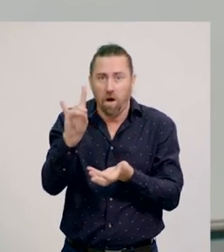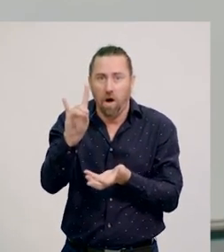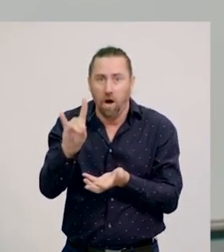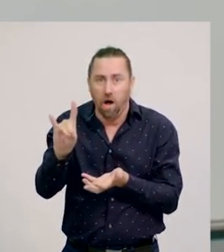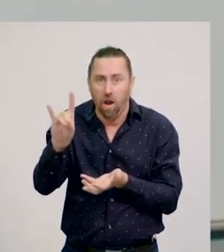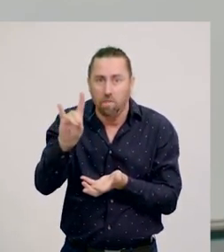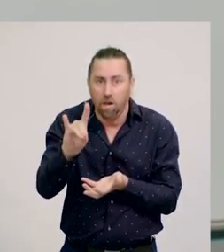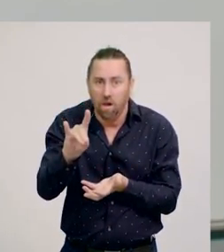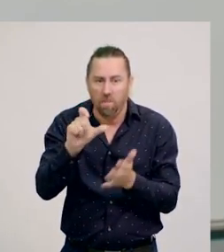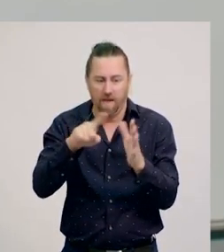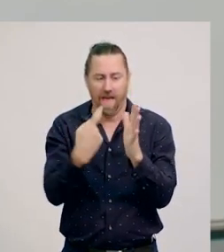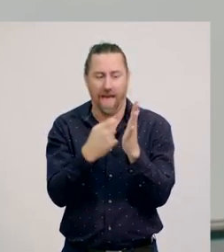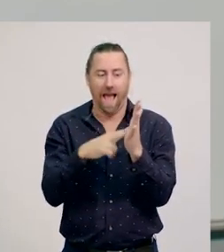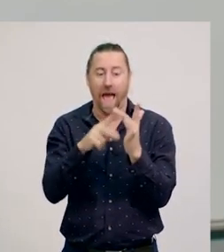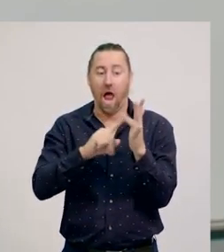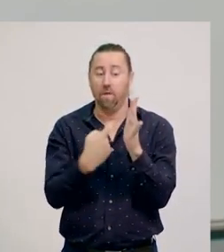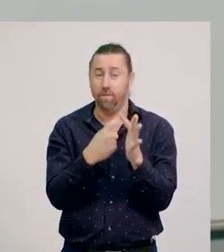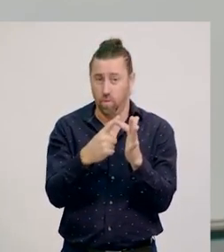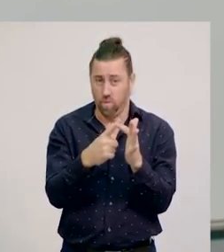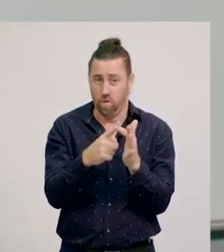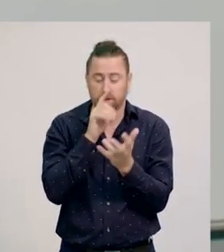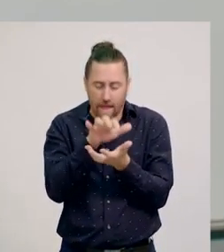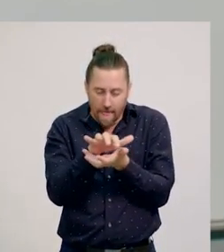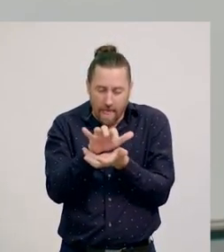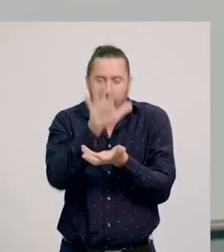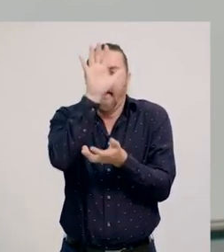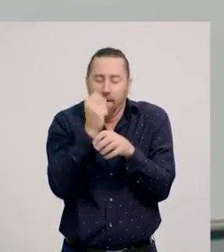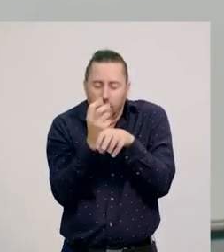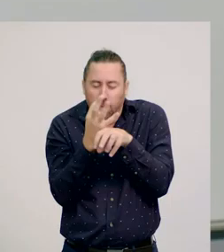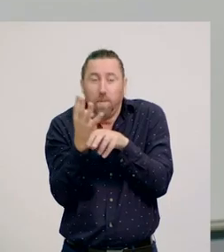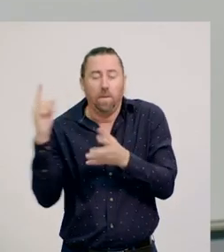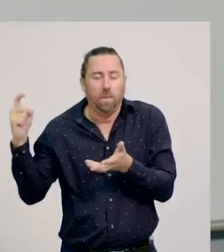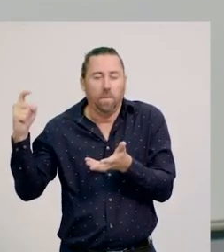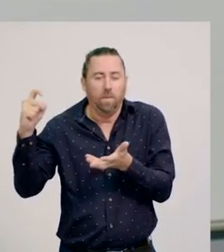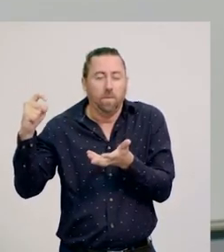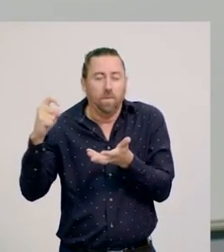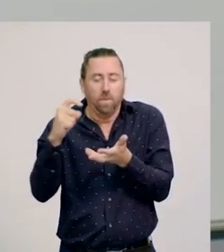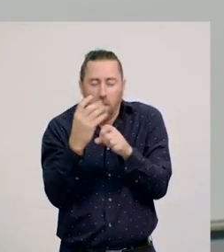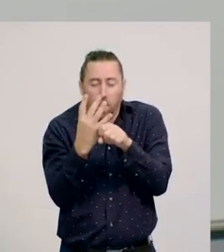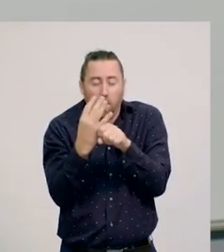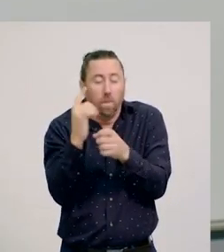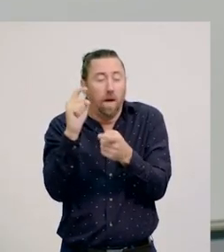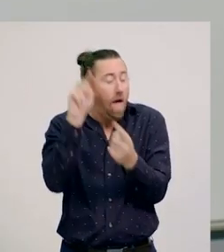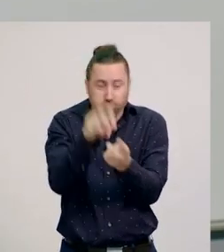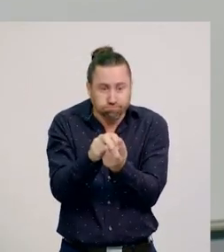When an insect brushes against the tiny hairs on the plant, it triggers the hairs on the trap, to close with the insect inside.